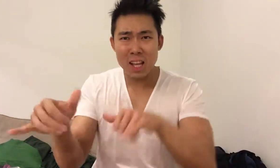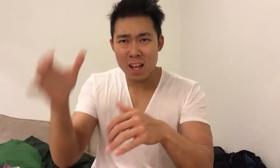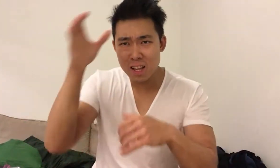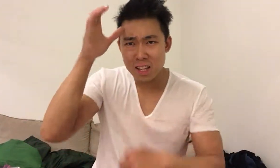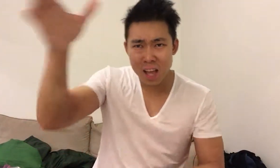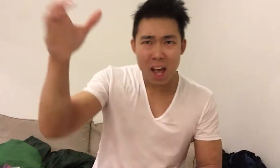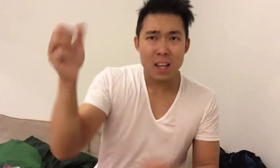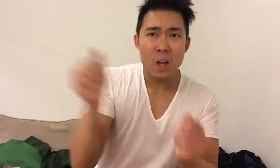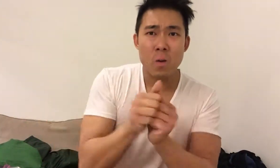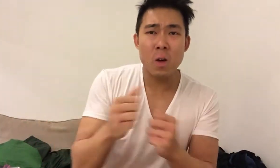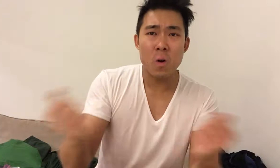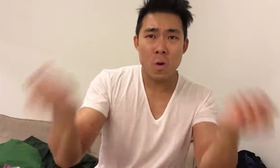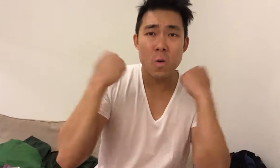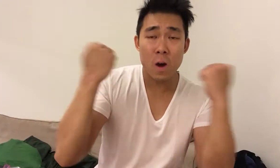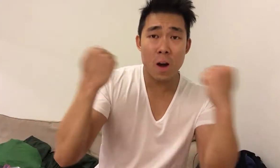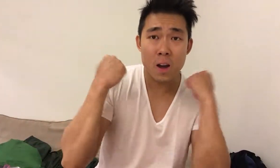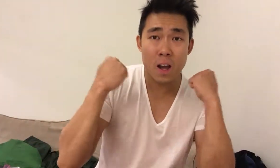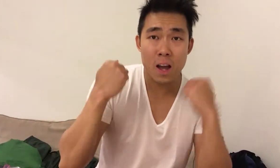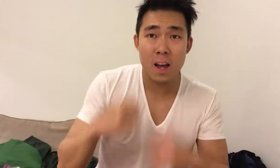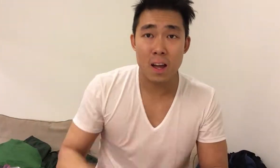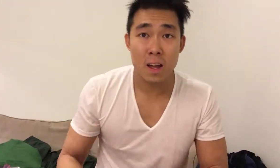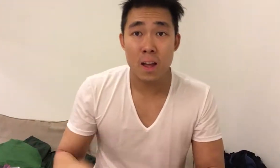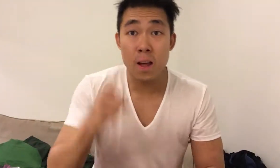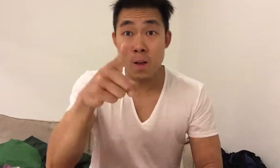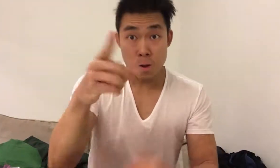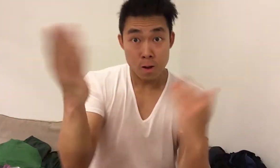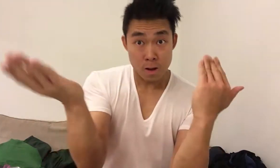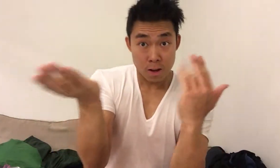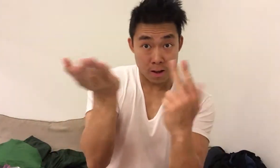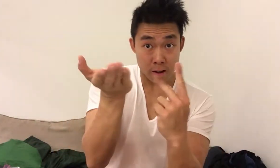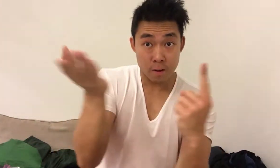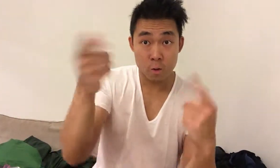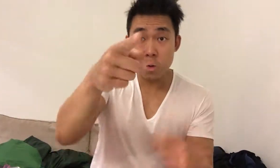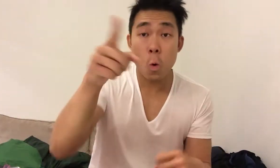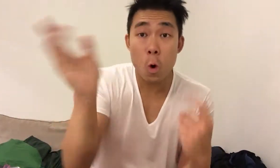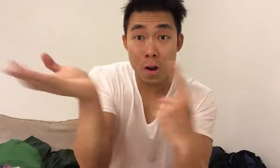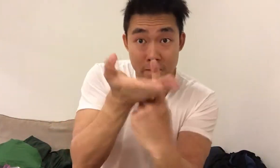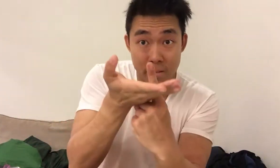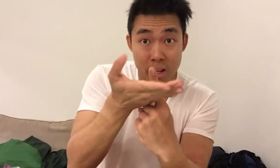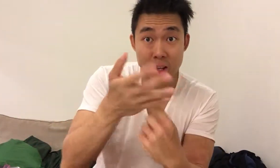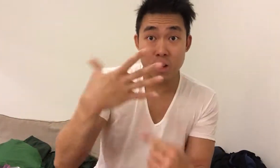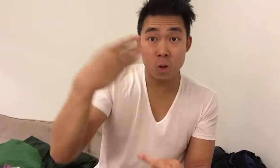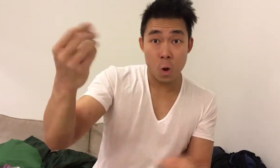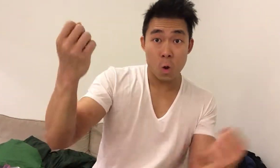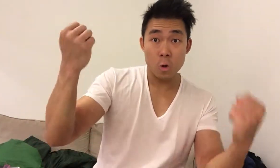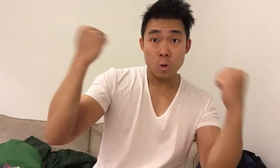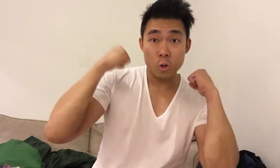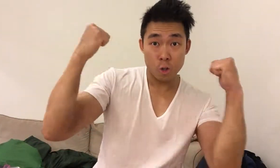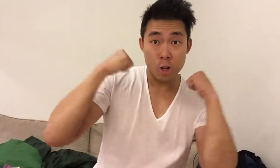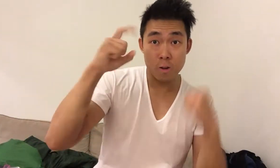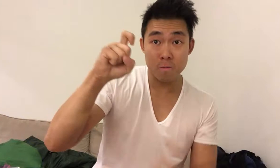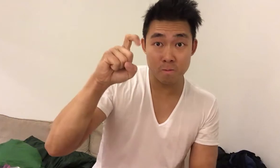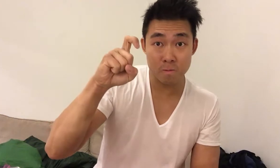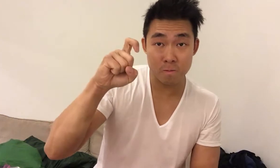It can apply to work out. Are you convinced? Going to the gym?